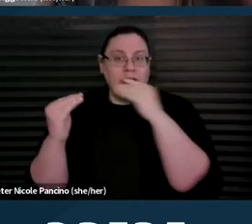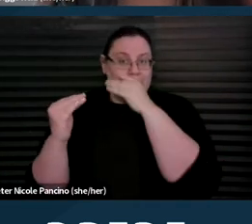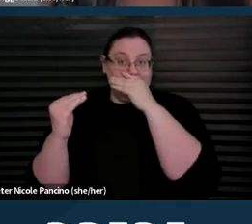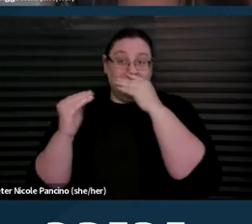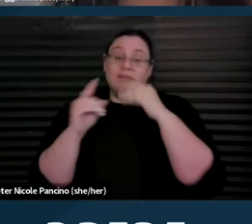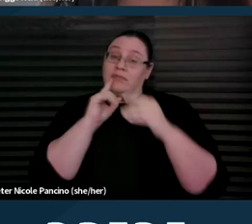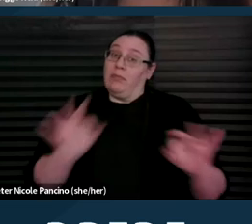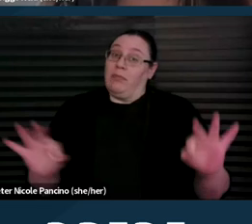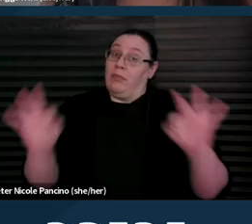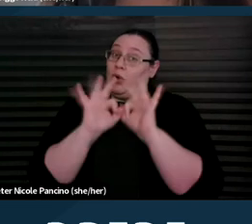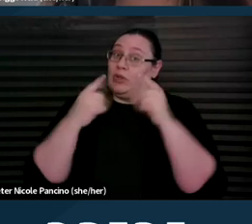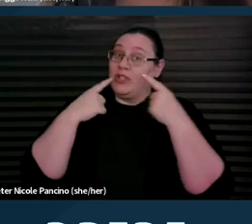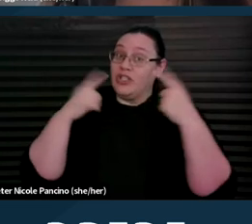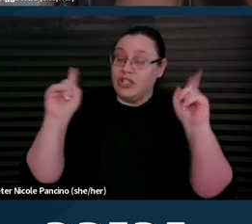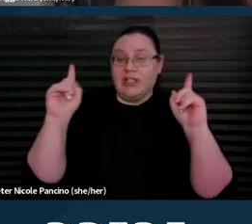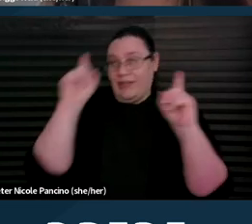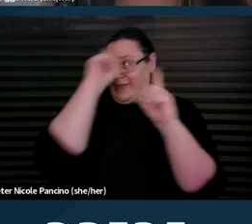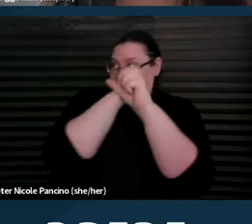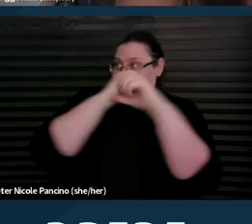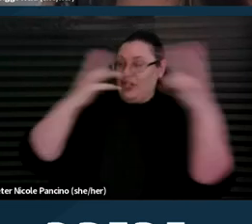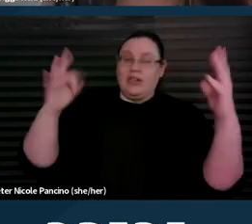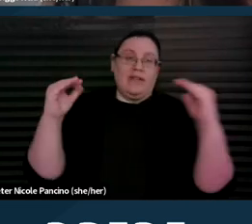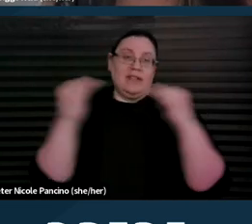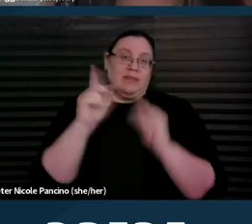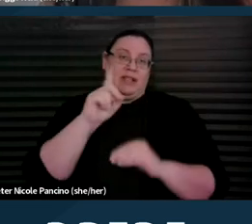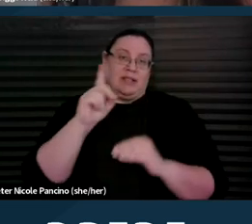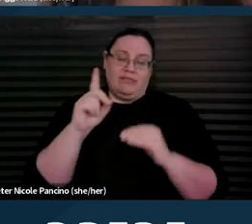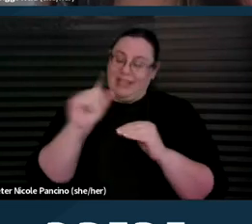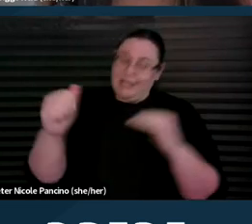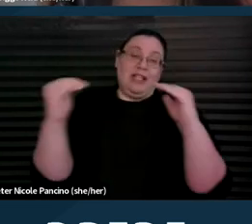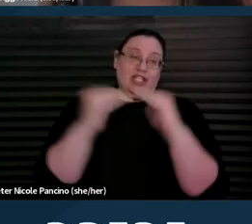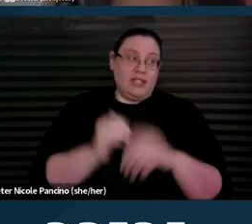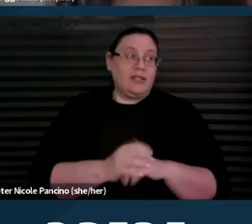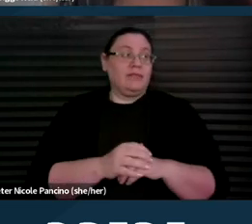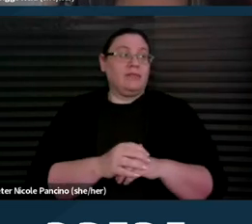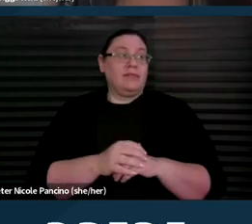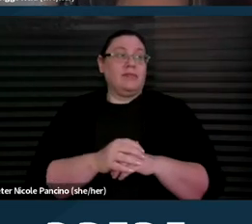to achieve the vision of disability justice. The principle of leaderships of those most impacted,